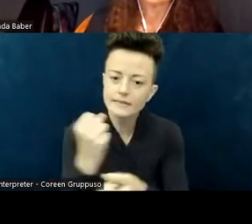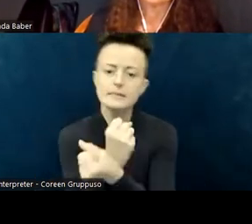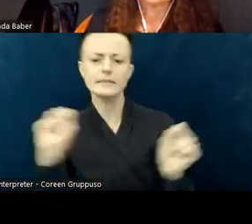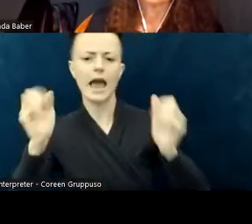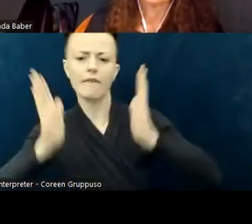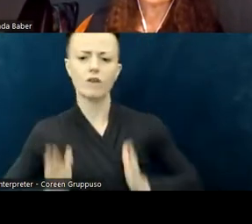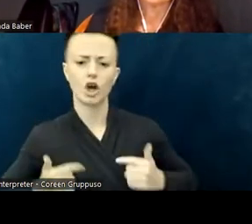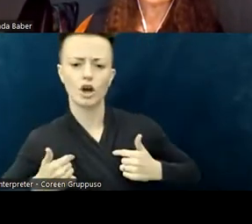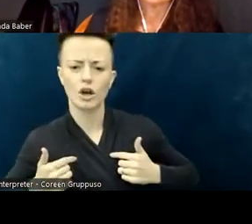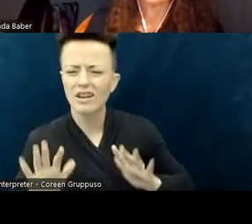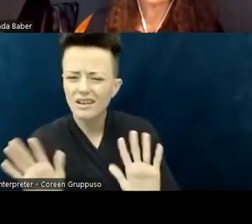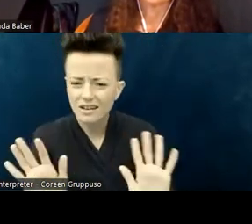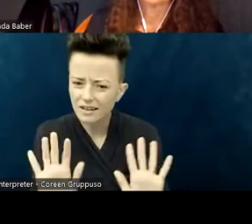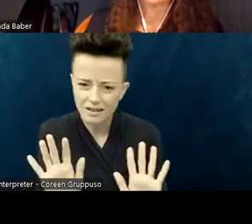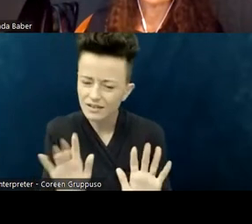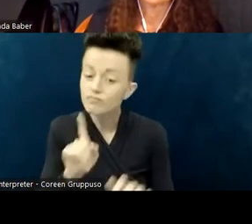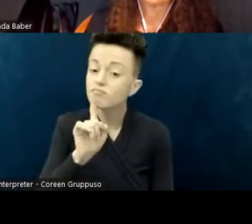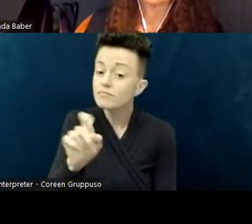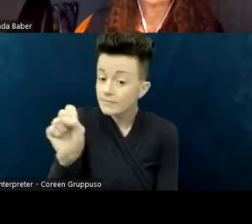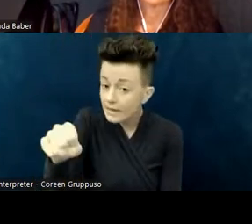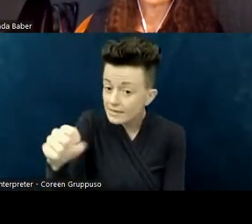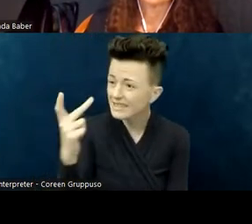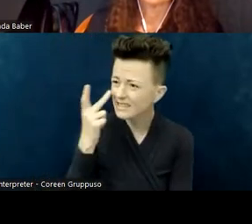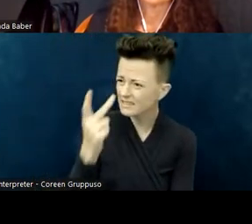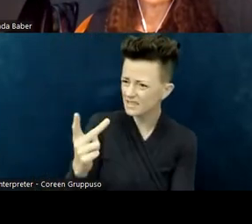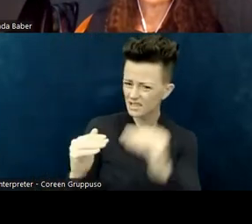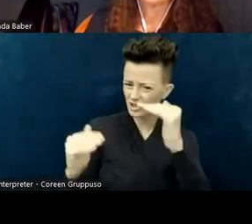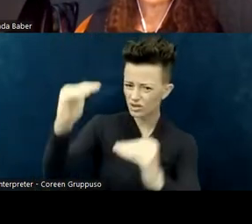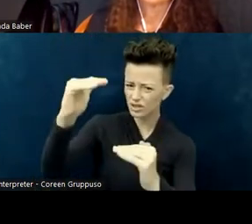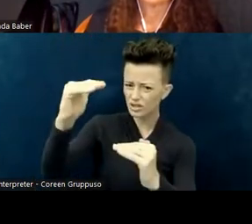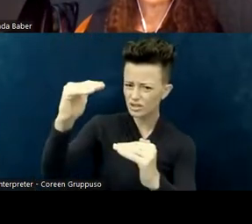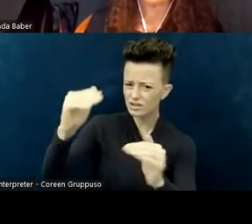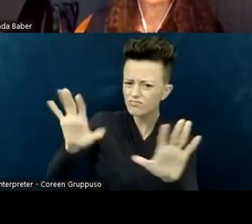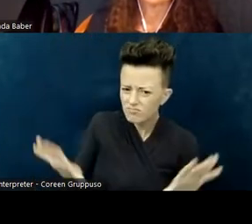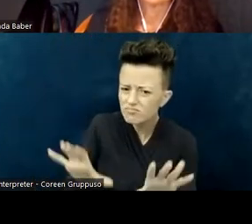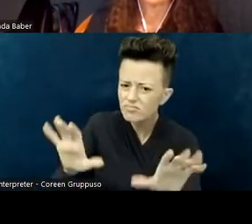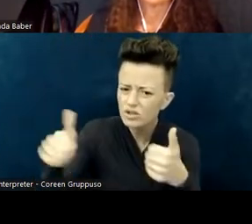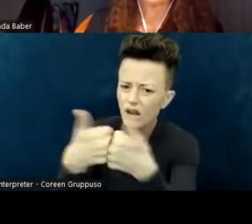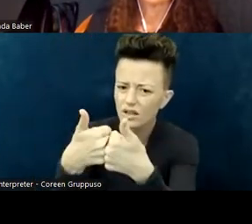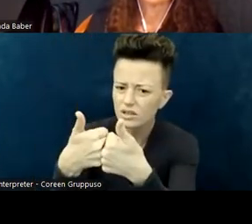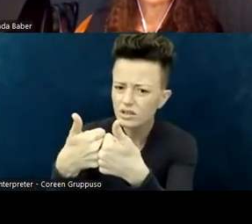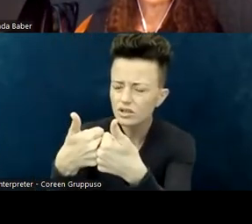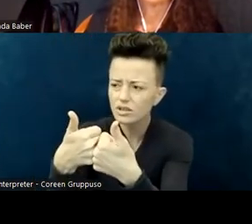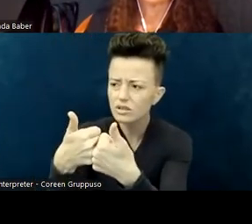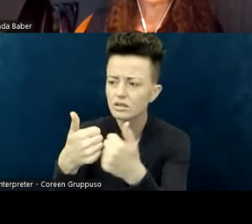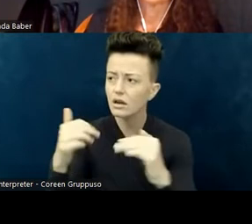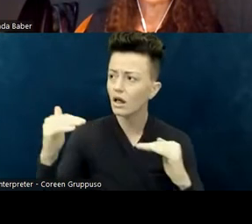Certainly we challenge unjust policies within our church. We don't assume somebody else is going to do it; if we see an injustice,